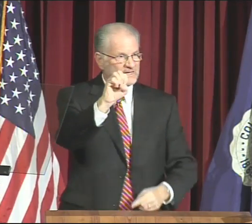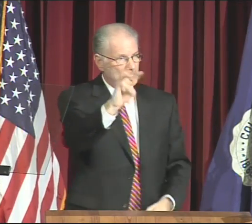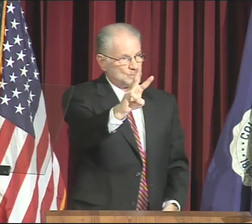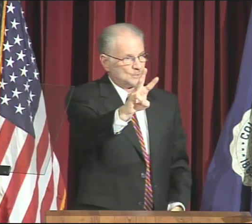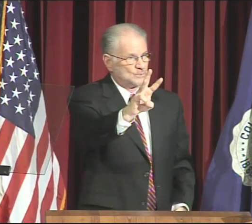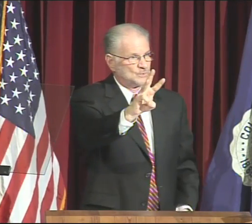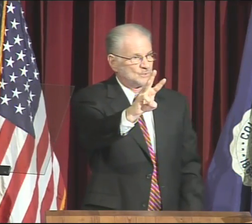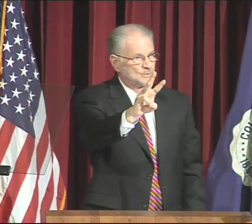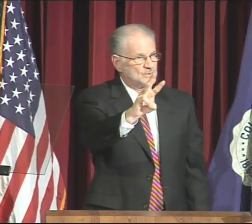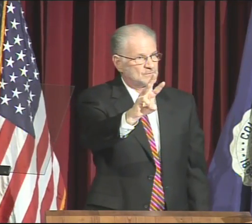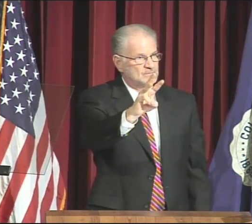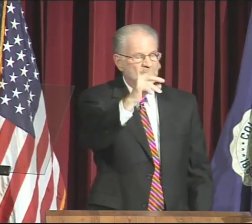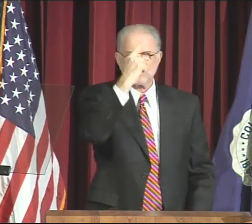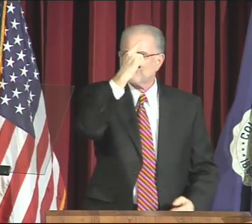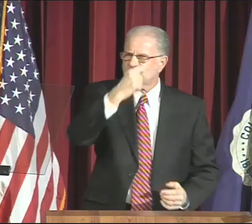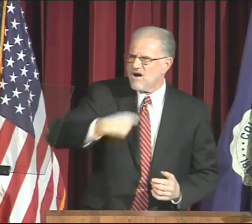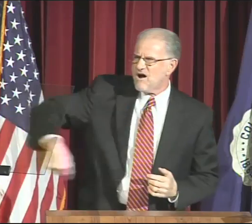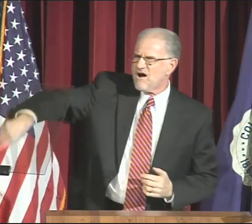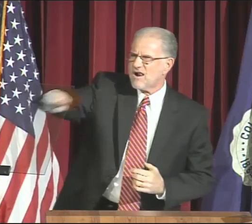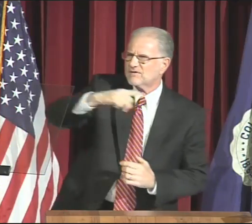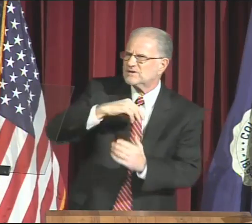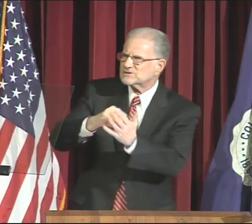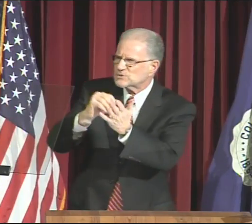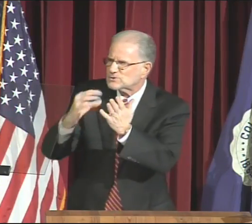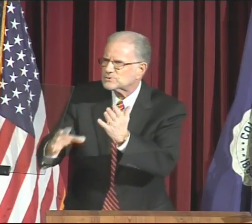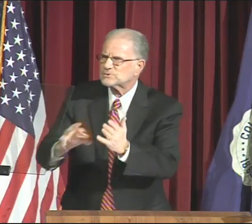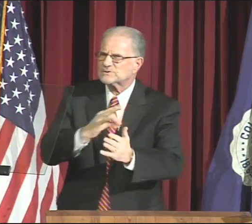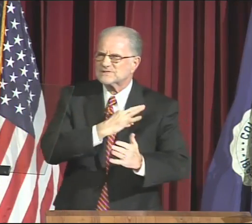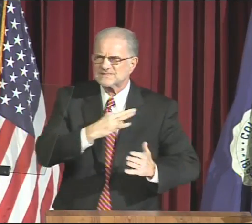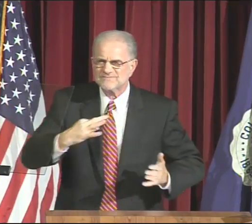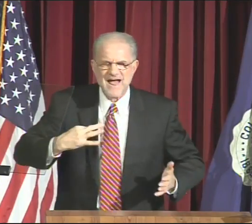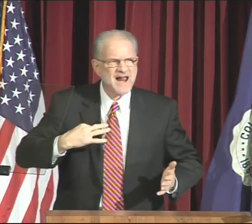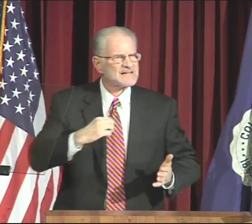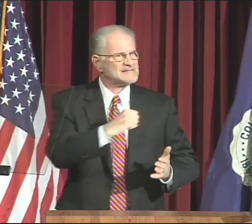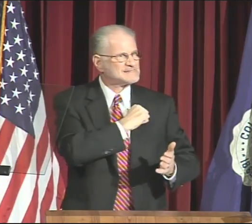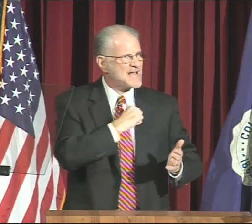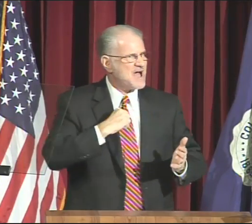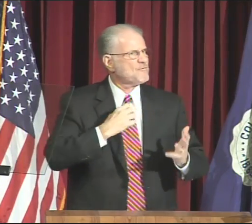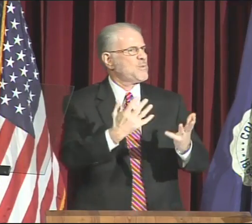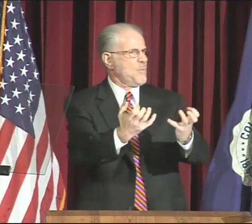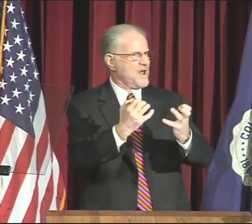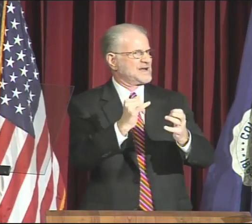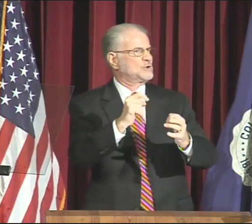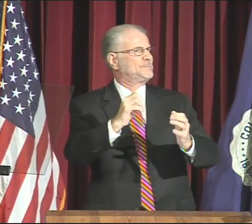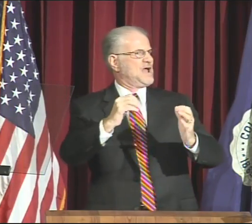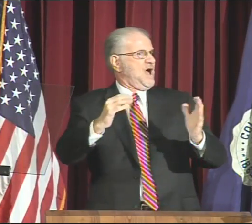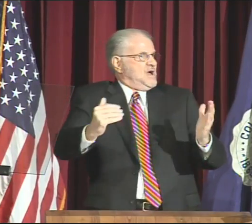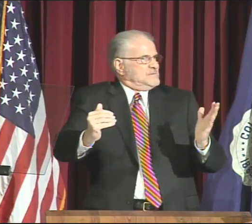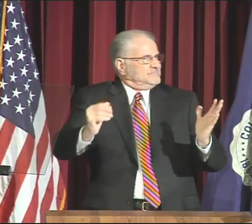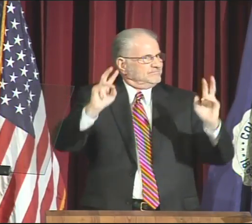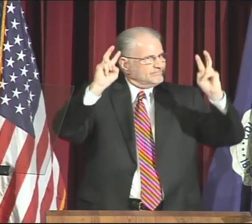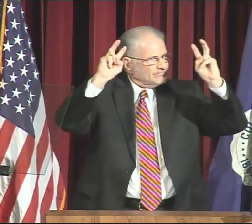with an emphasis on the word new. For all of us - students, faculty,